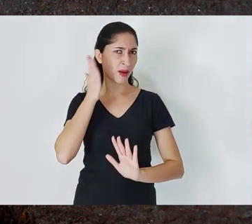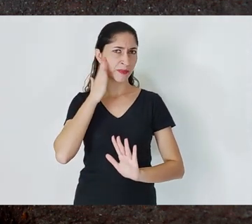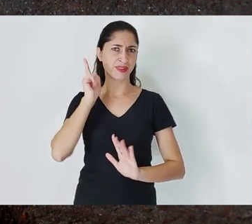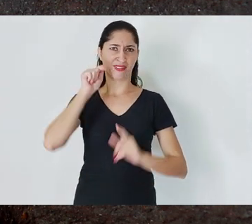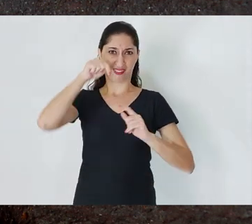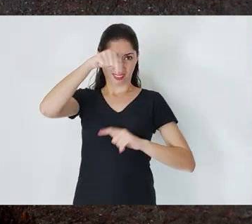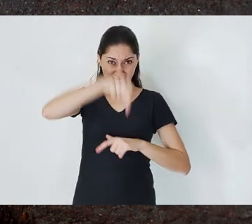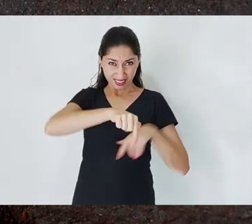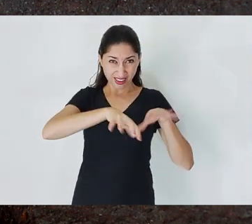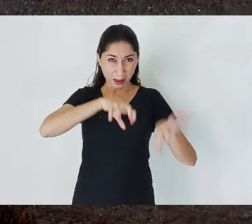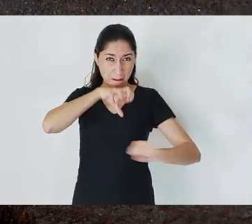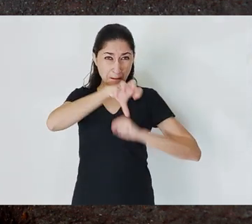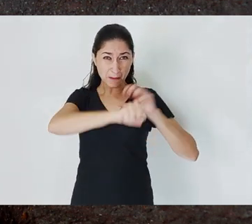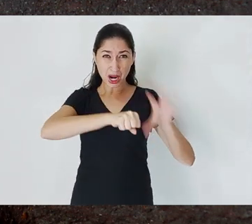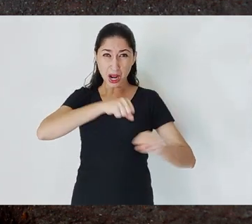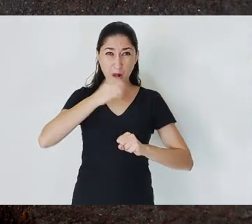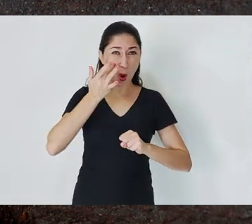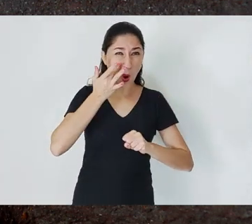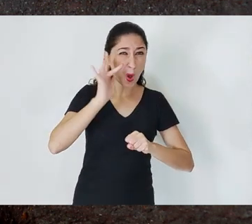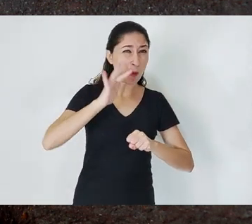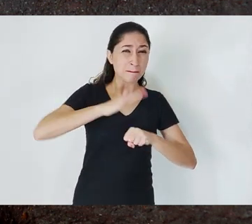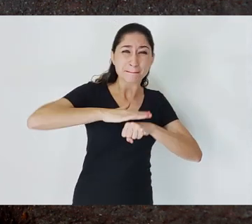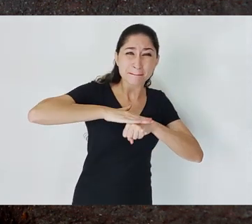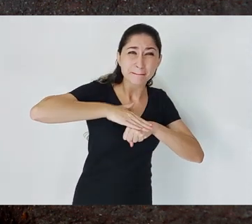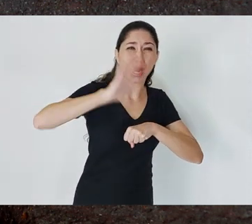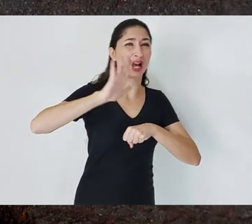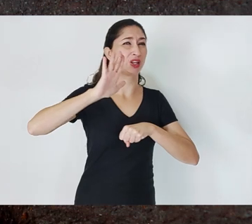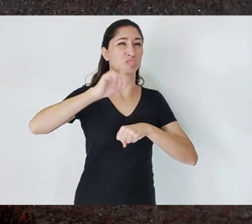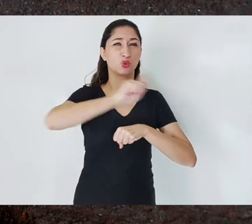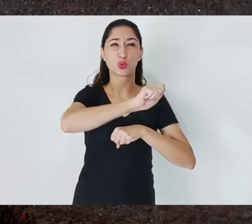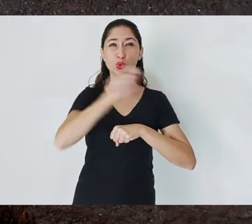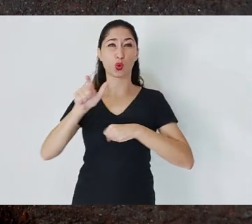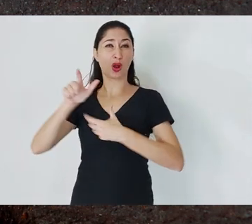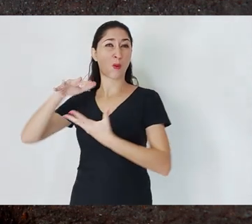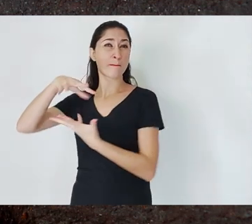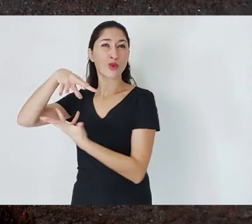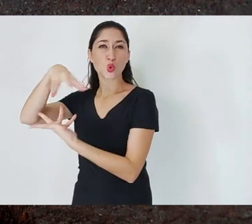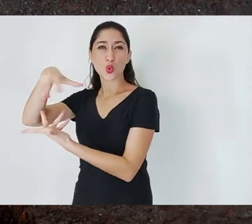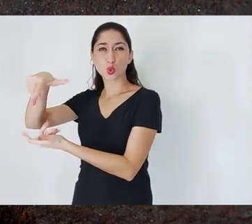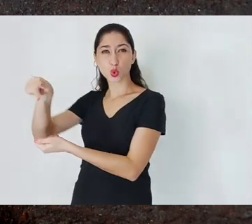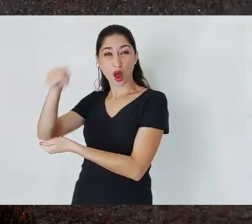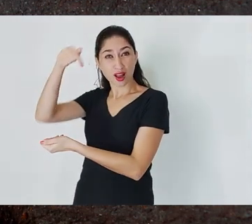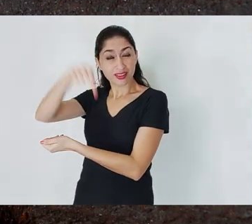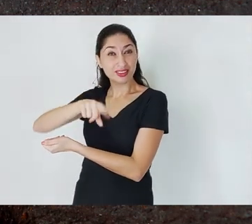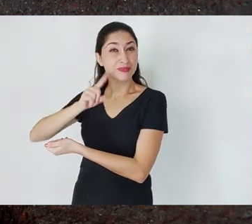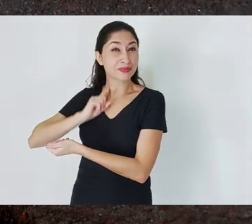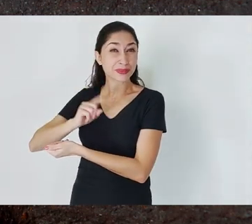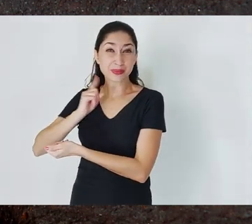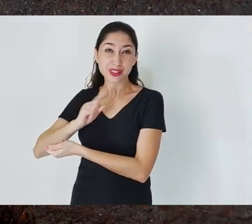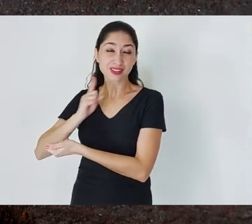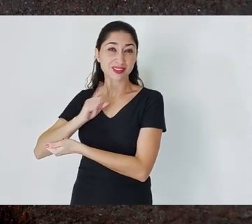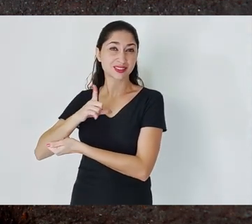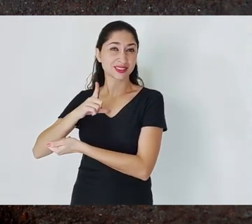in human history to that point. Minas Gerais was the greatest gold producer in the world